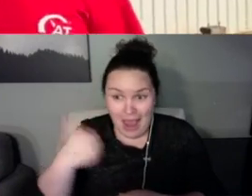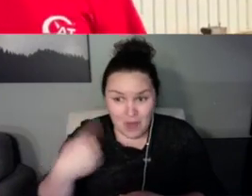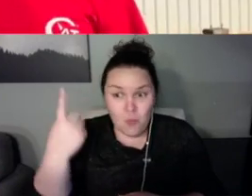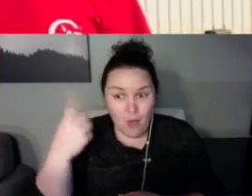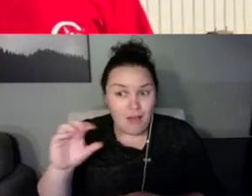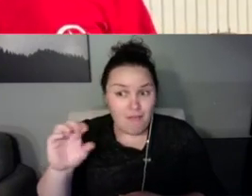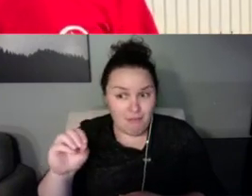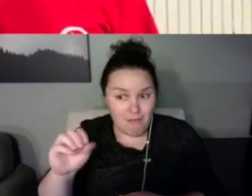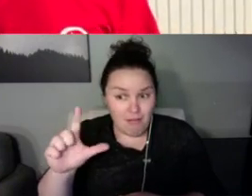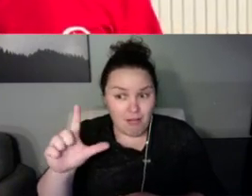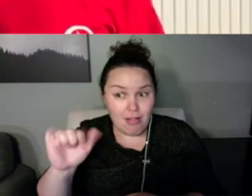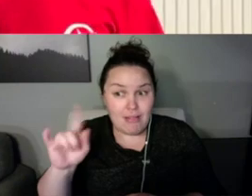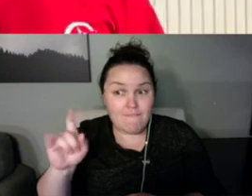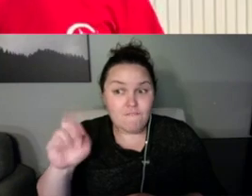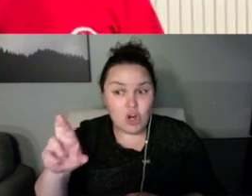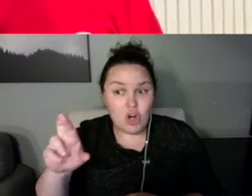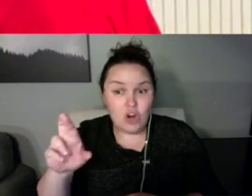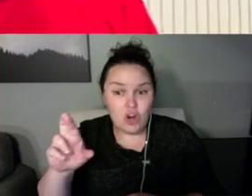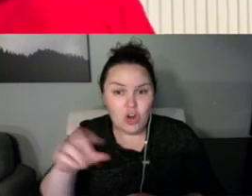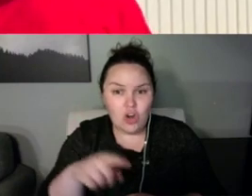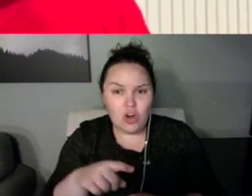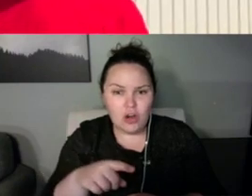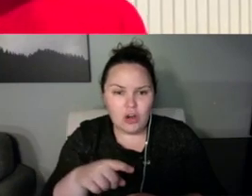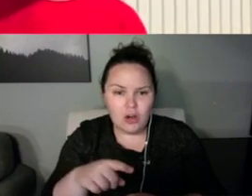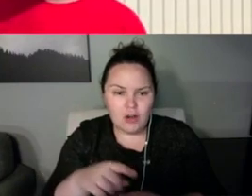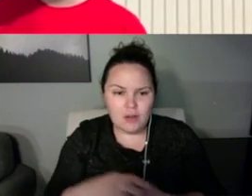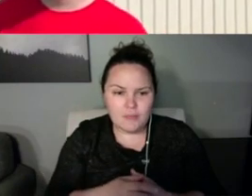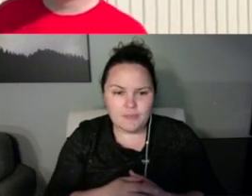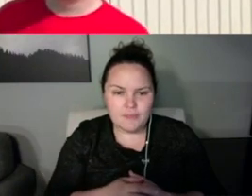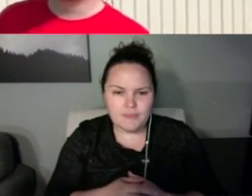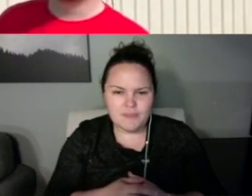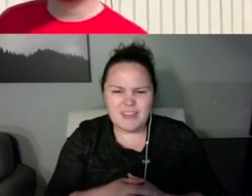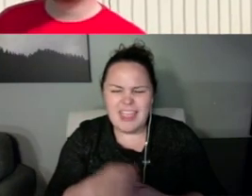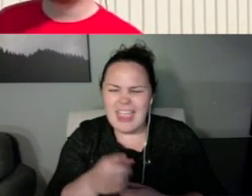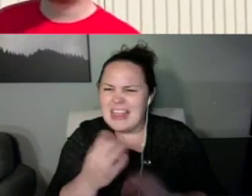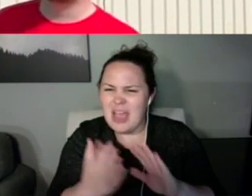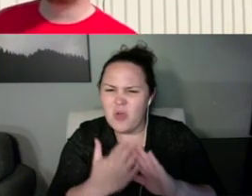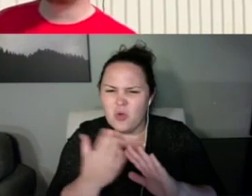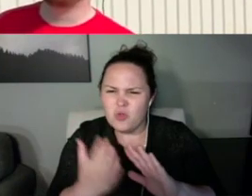that running something on gasoline wasn't my thing.